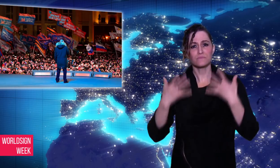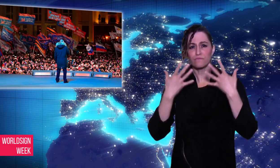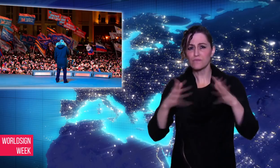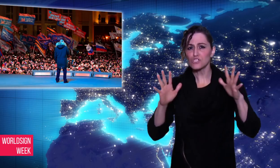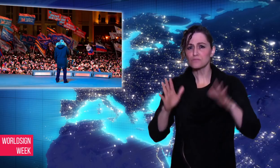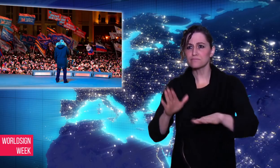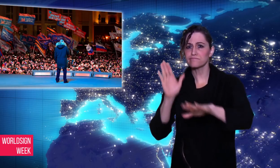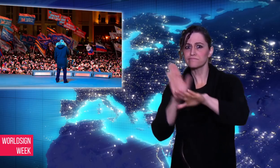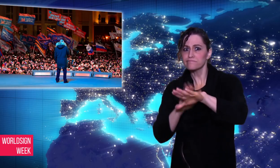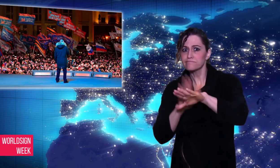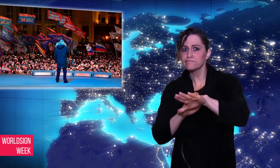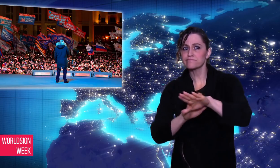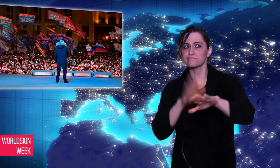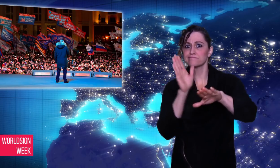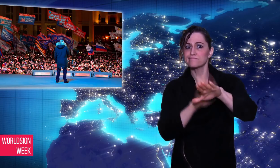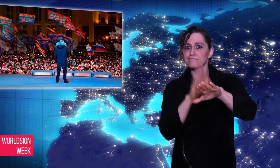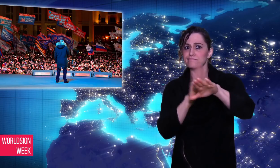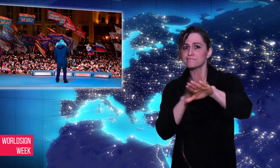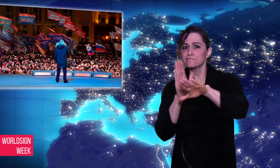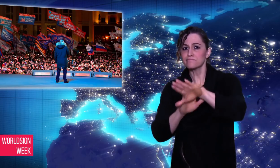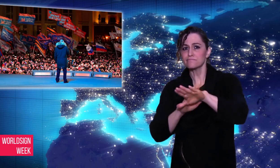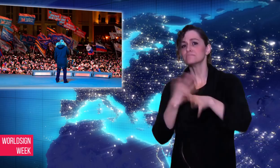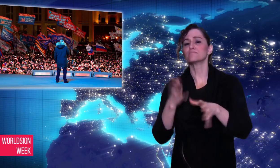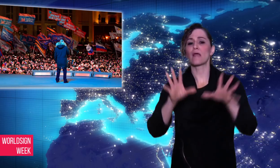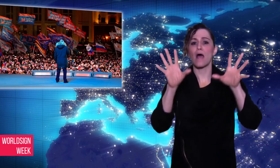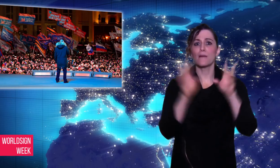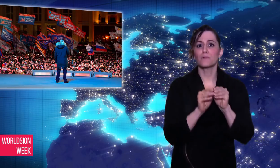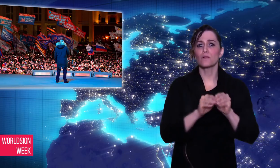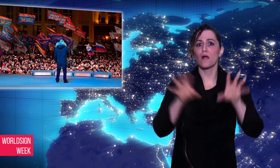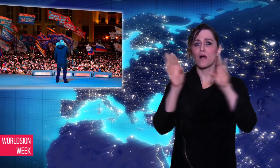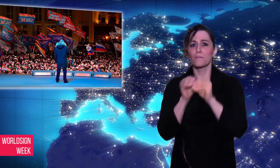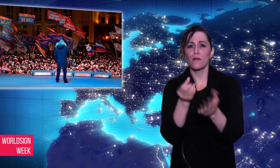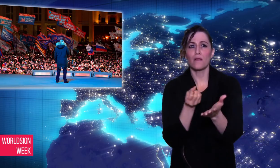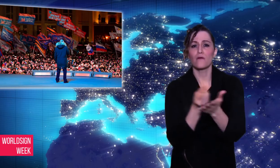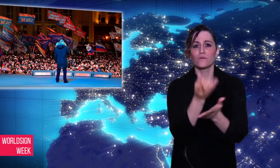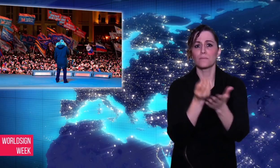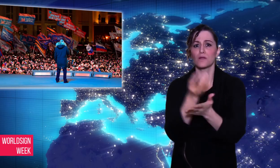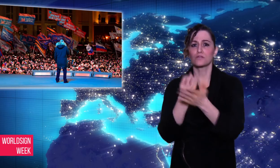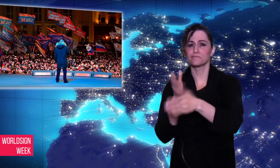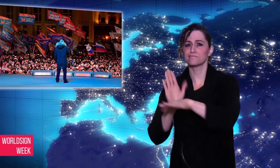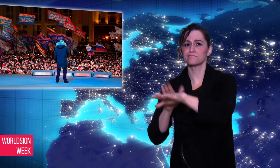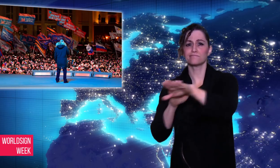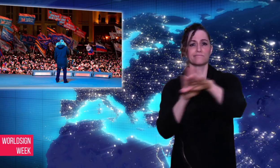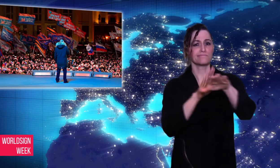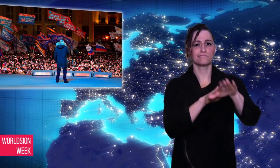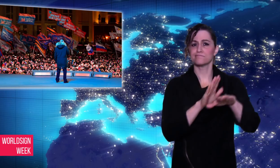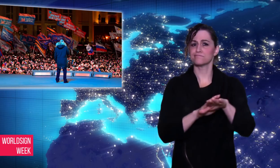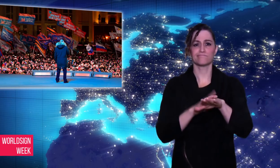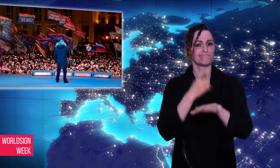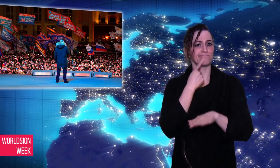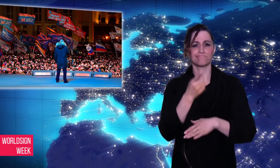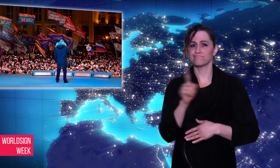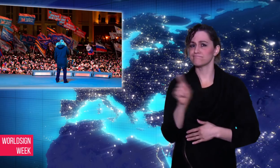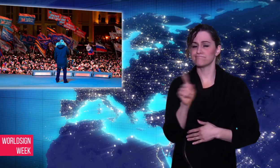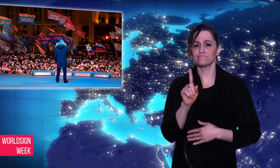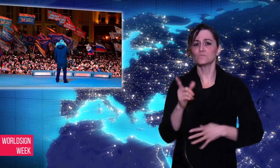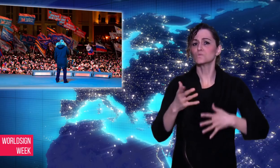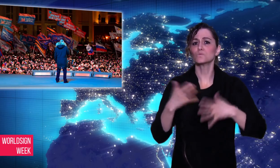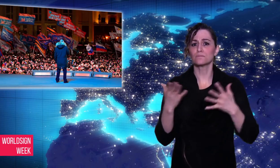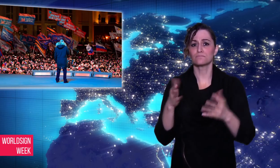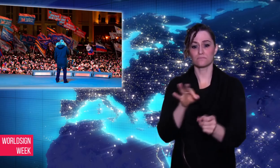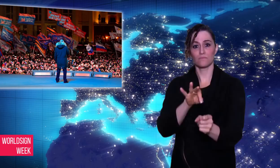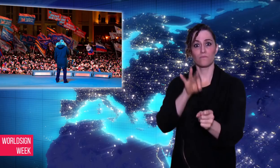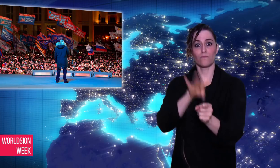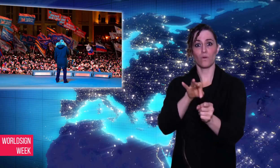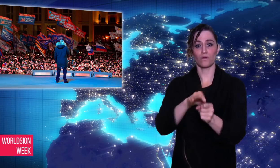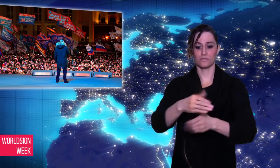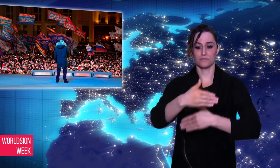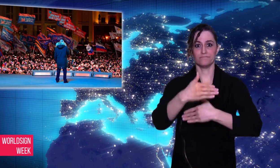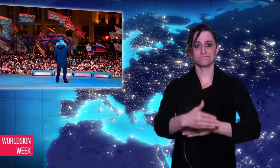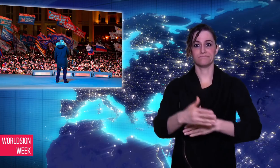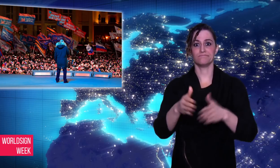made of people stuffing ballot-boxes